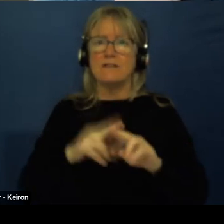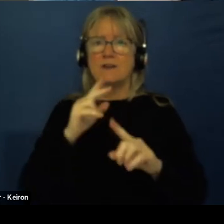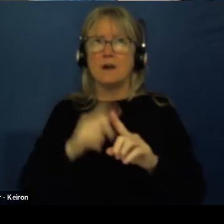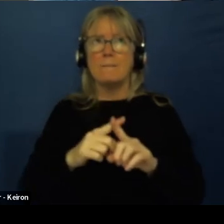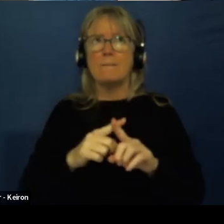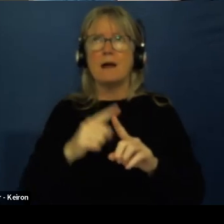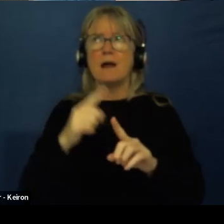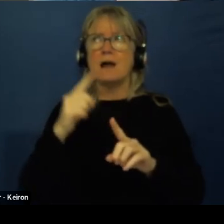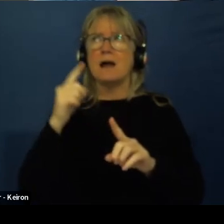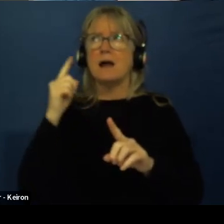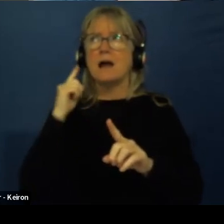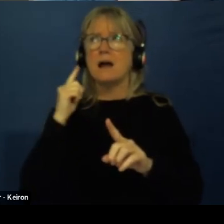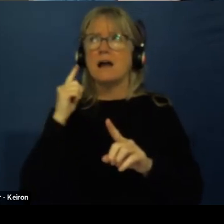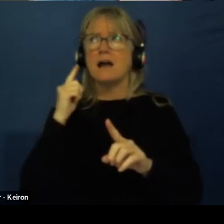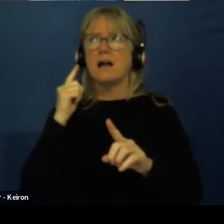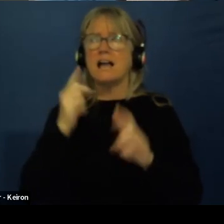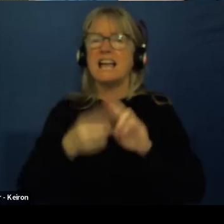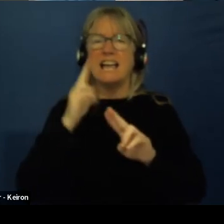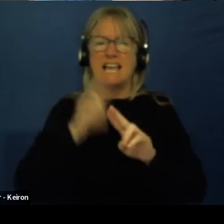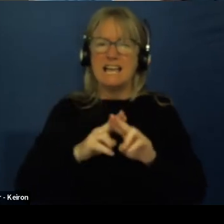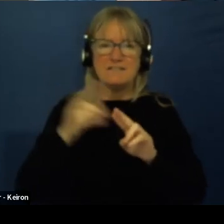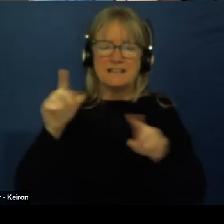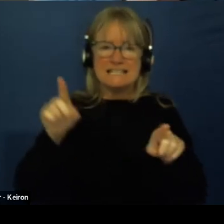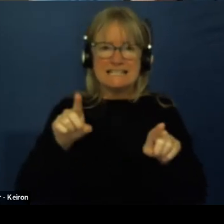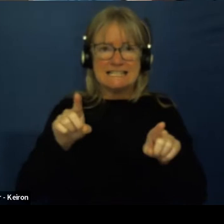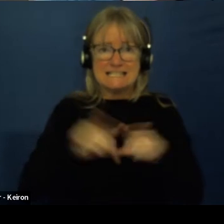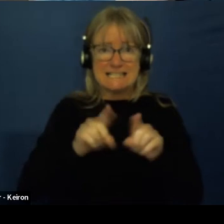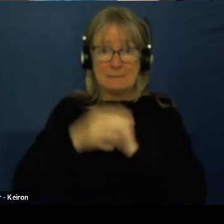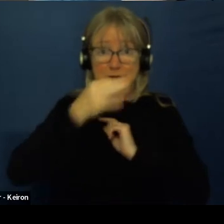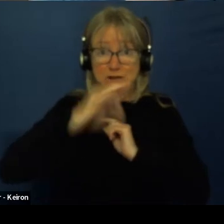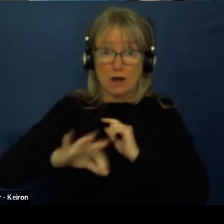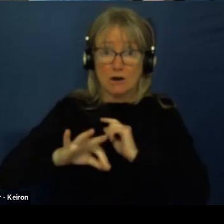Now, if you have a child like me who is very retained focused.